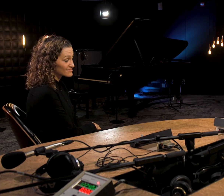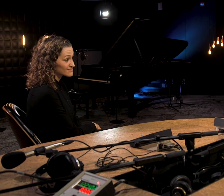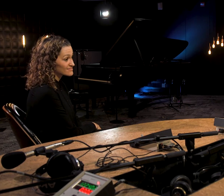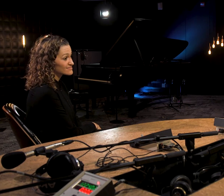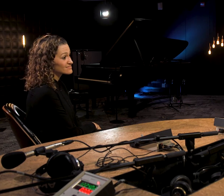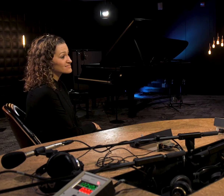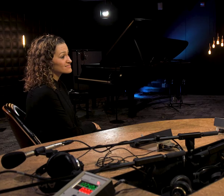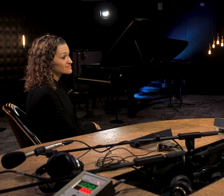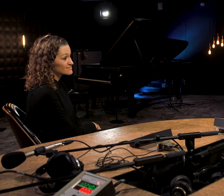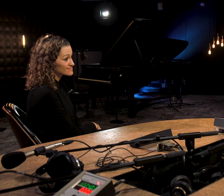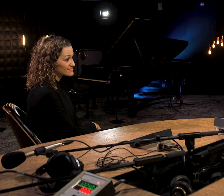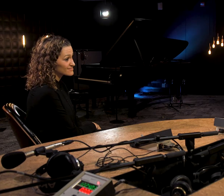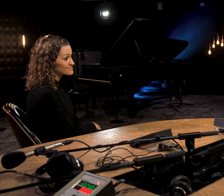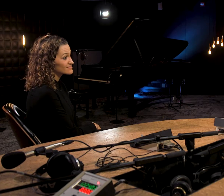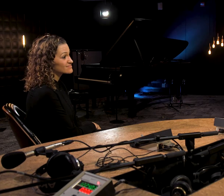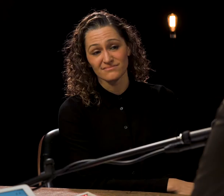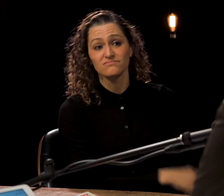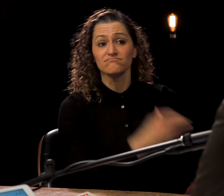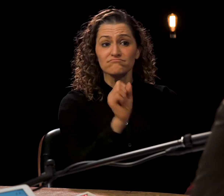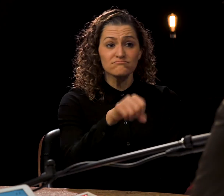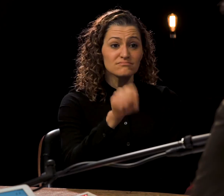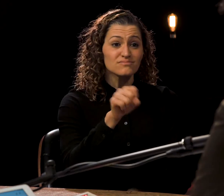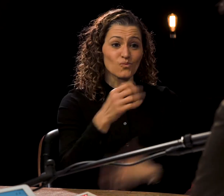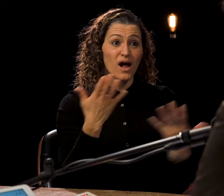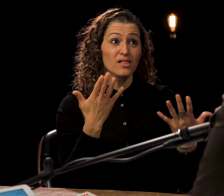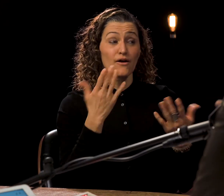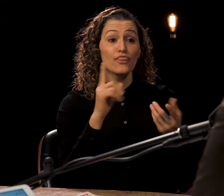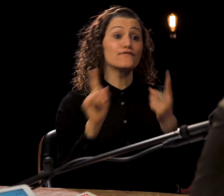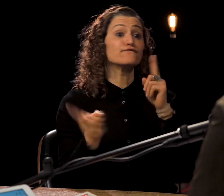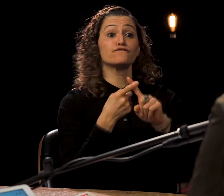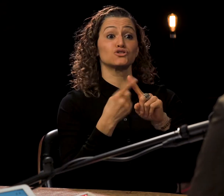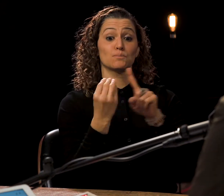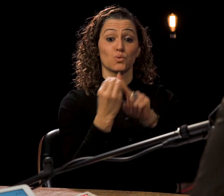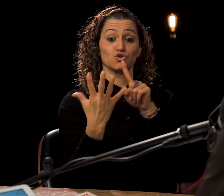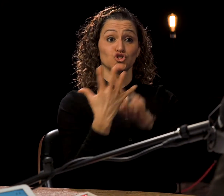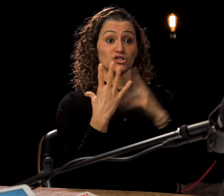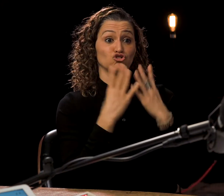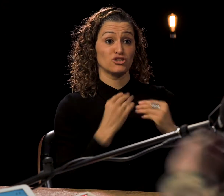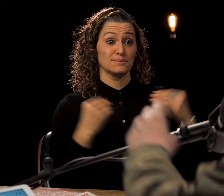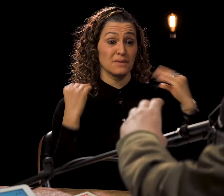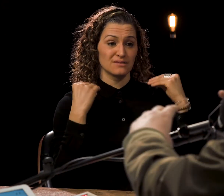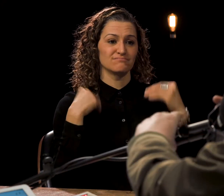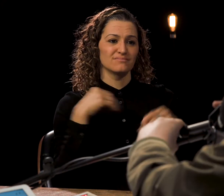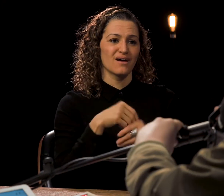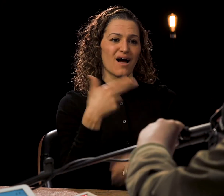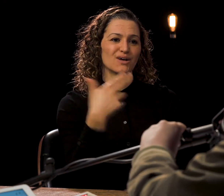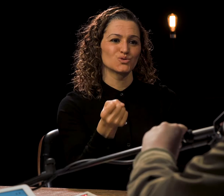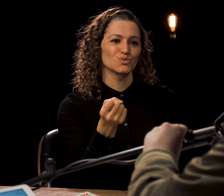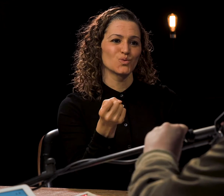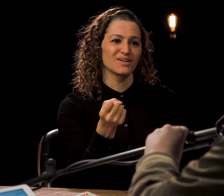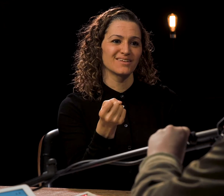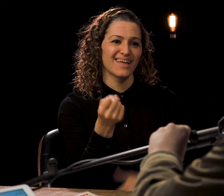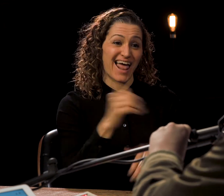Tom Power: with 'Hamlet' before you got into this project? Dawn Jani Birley: I was familiar. The first Dawn Jani Birley: exposure to Shakespeare that I had